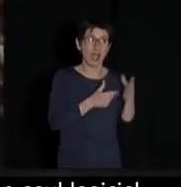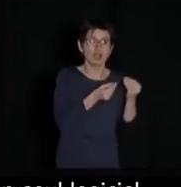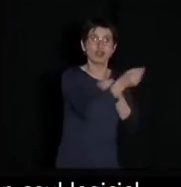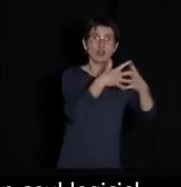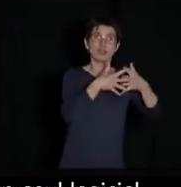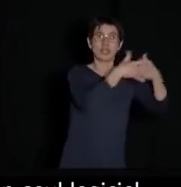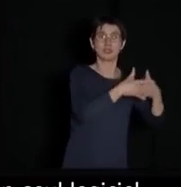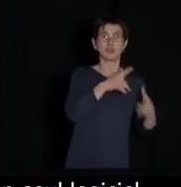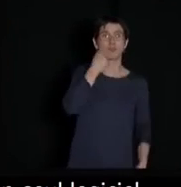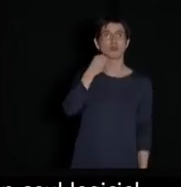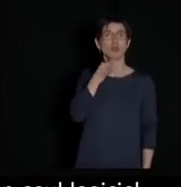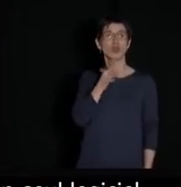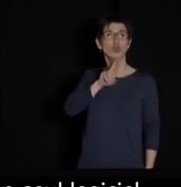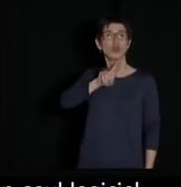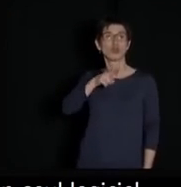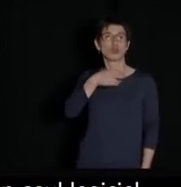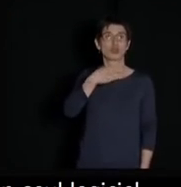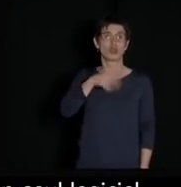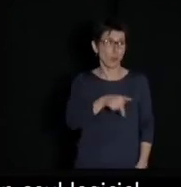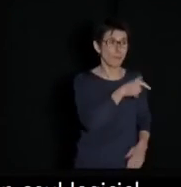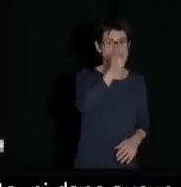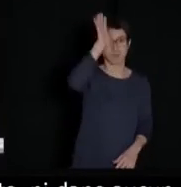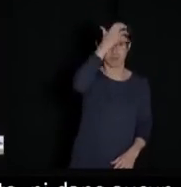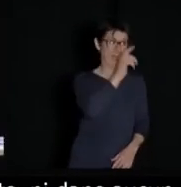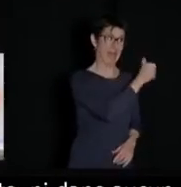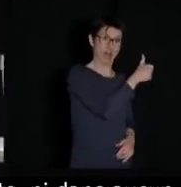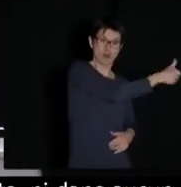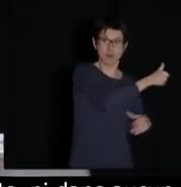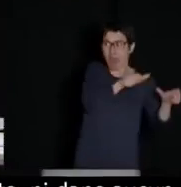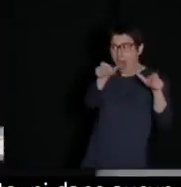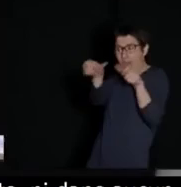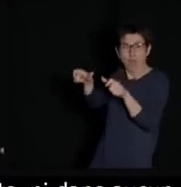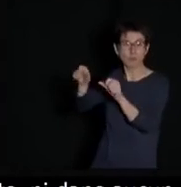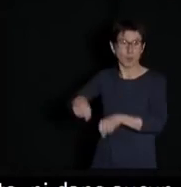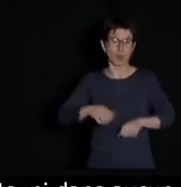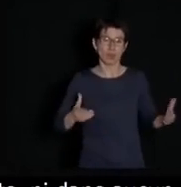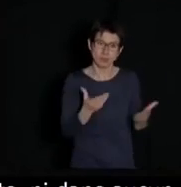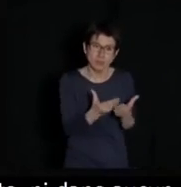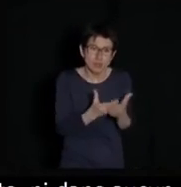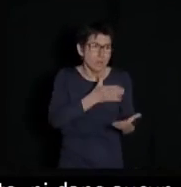That's what it's all about! Internet must be a public service, a public service of knowledge.